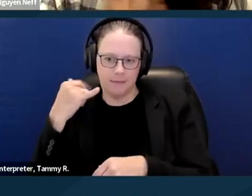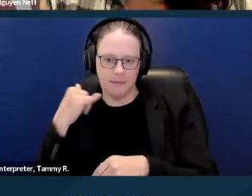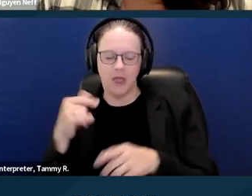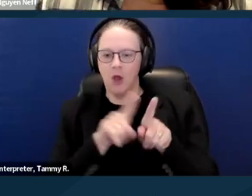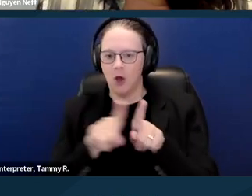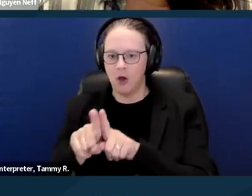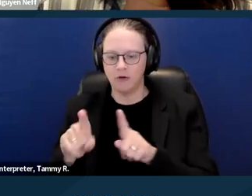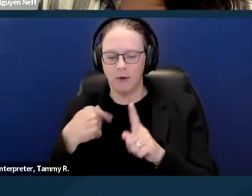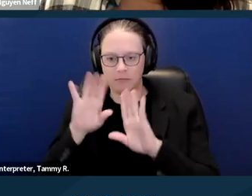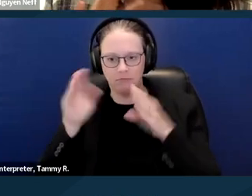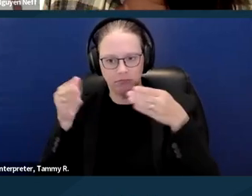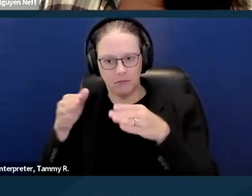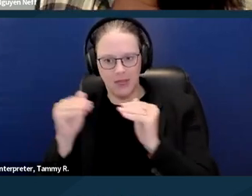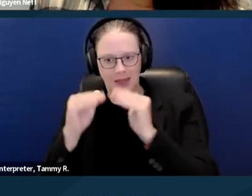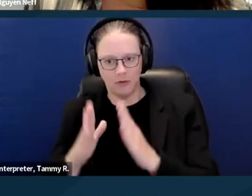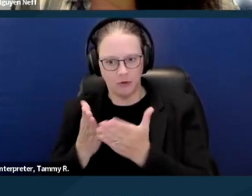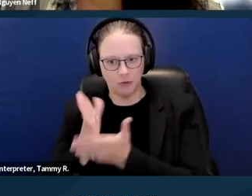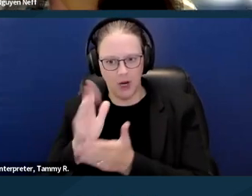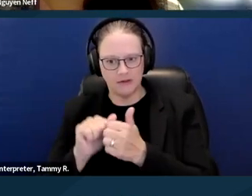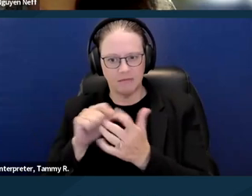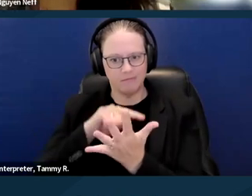in various different areas at DREDF.